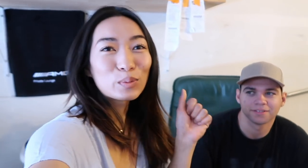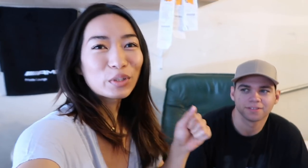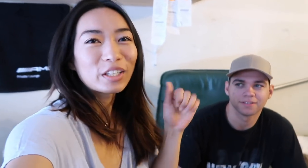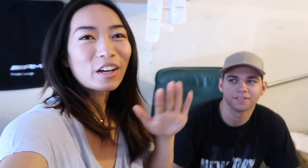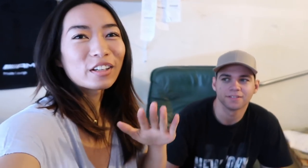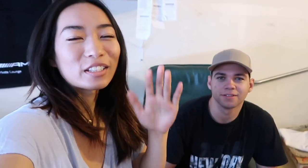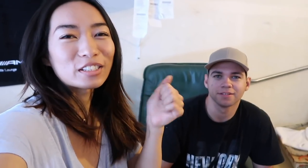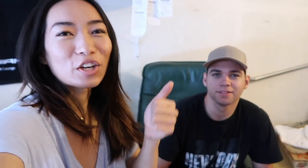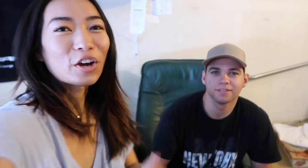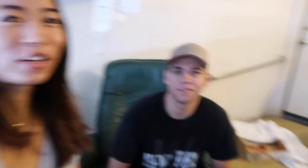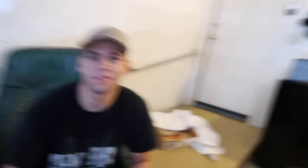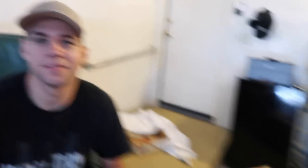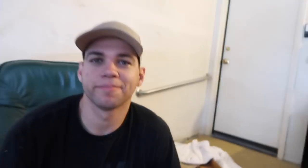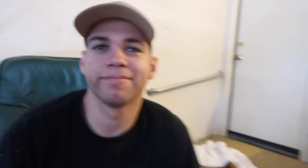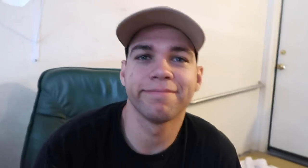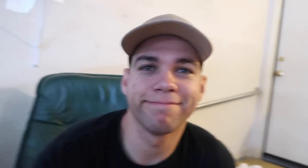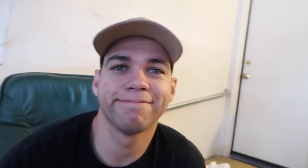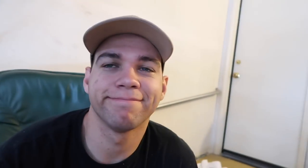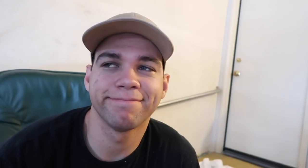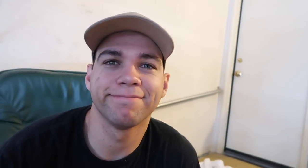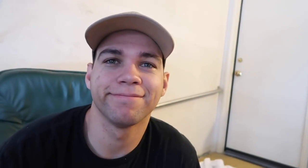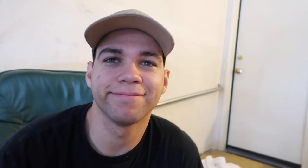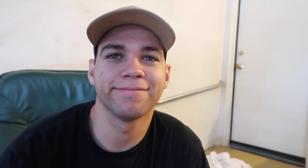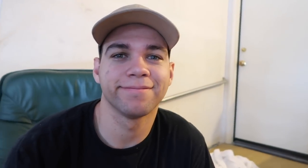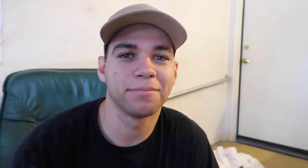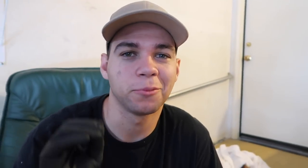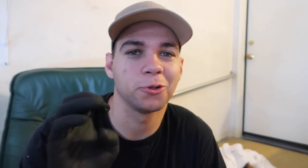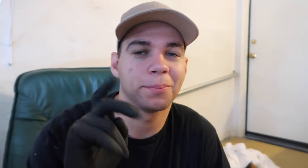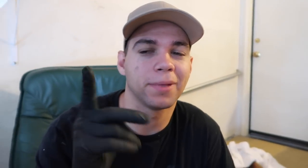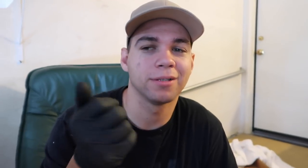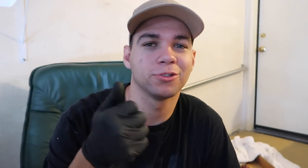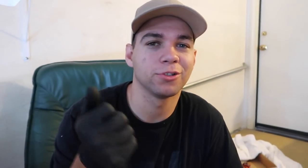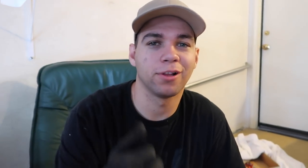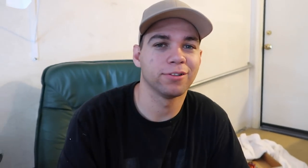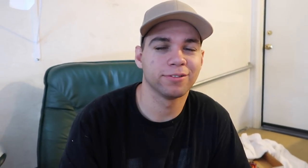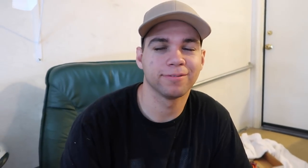E: He was working on his car R: Yup I'm putting it back together.